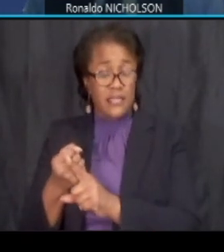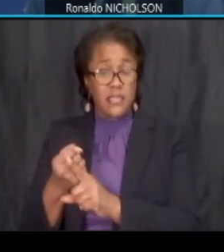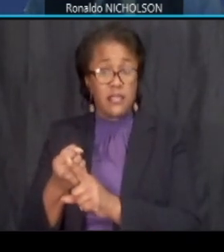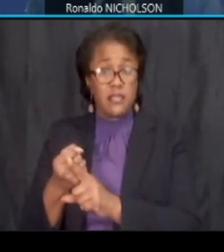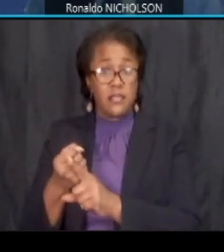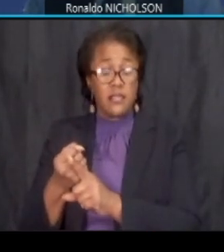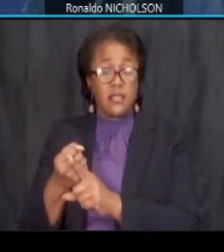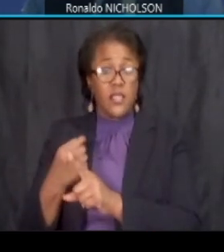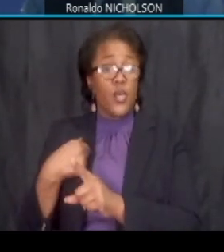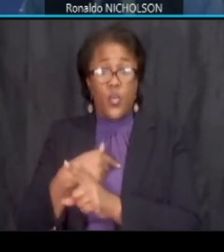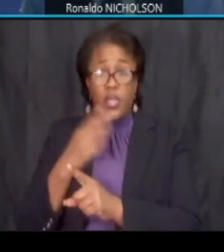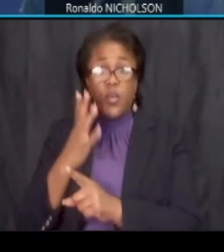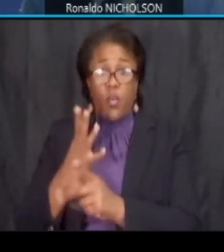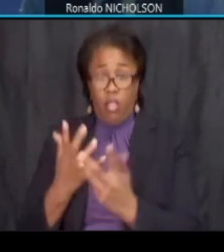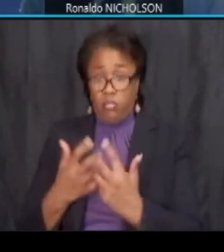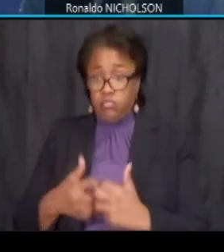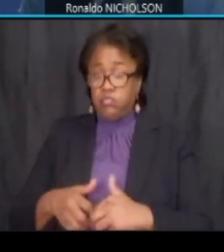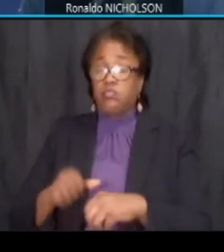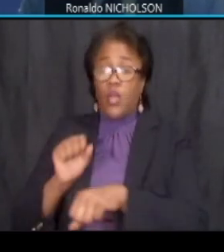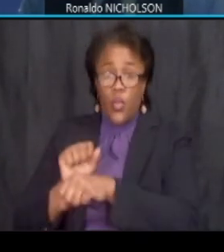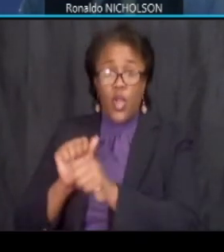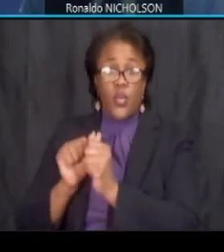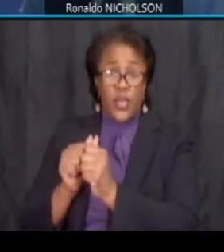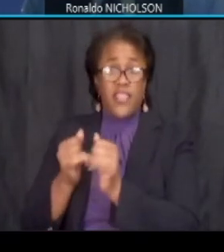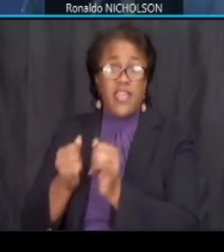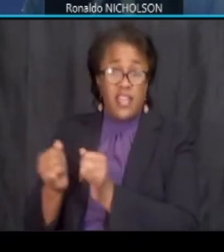we will work with the individual property owner